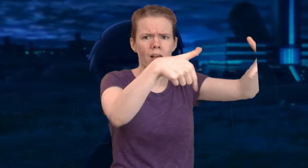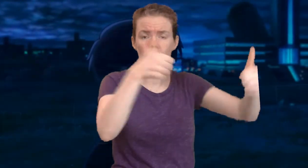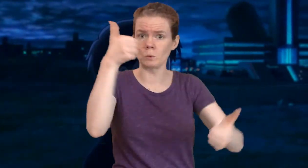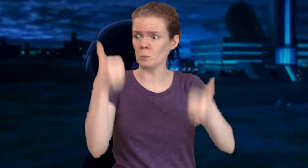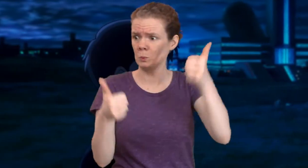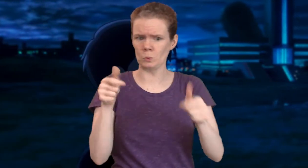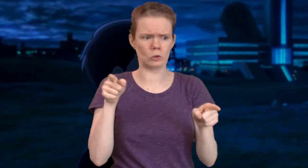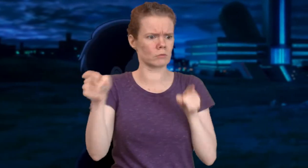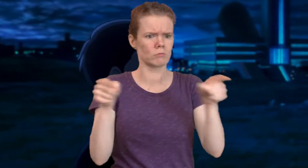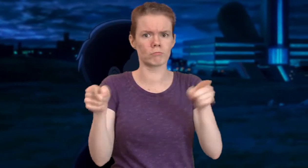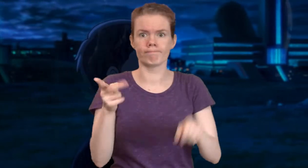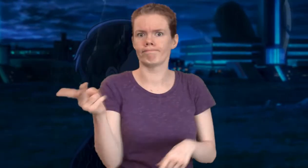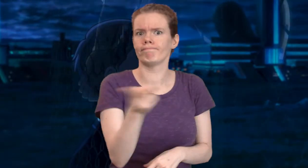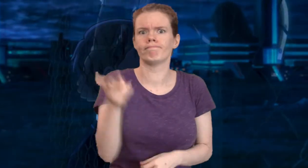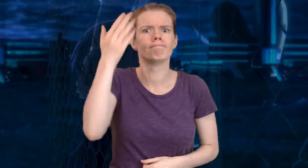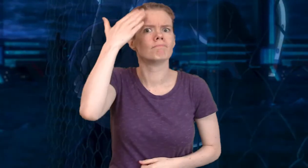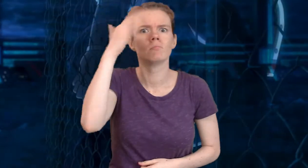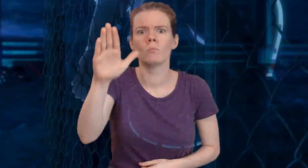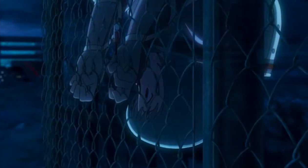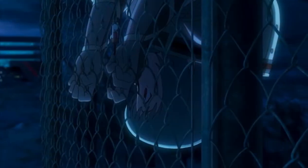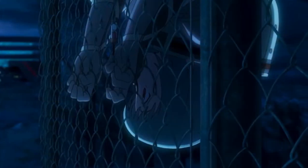Which perspective wins out?